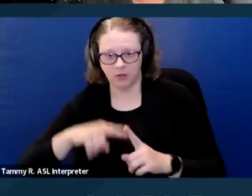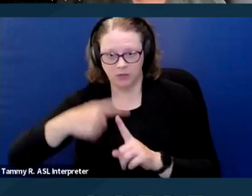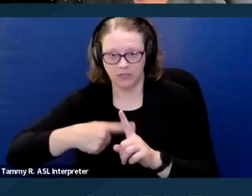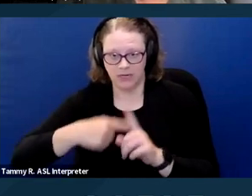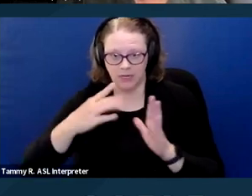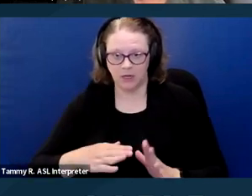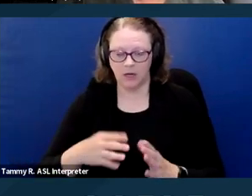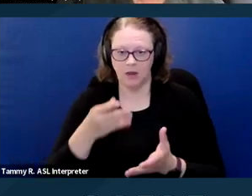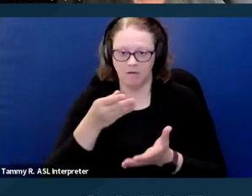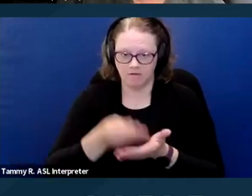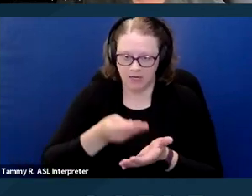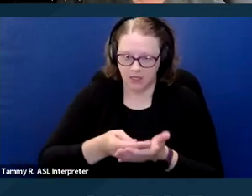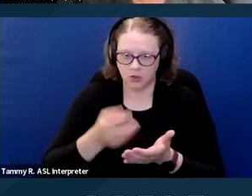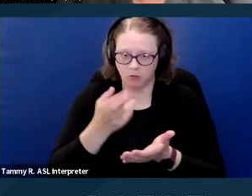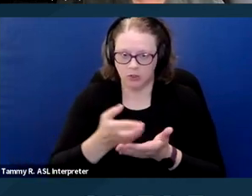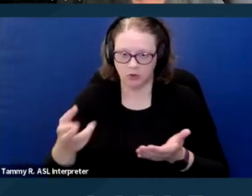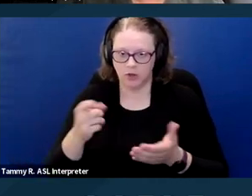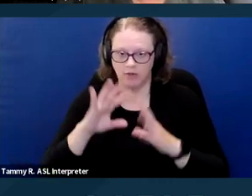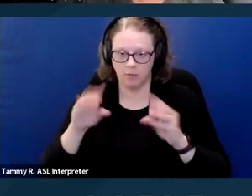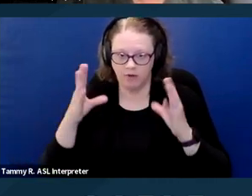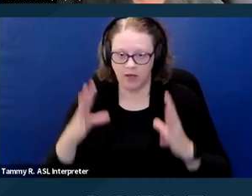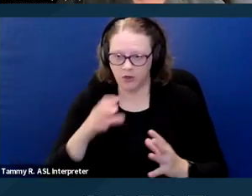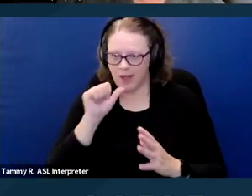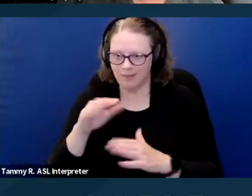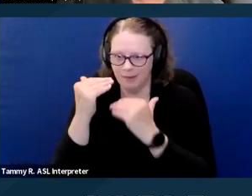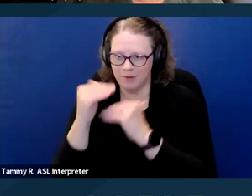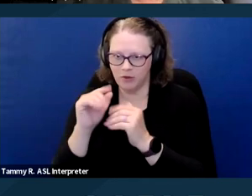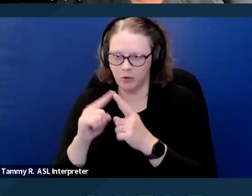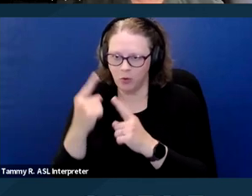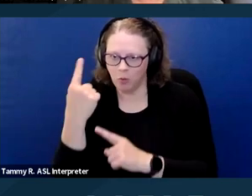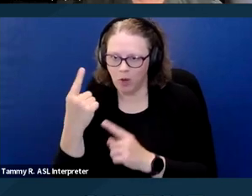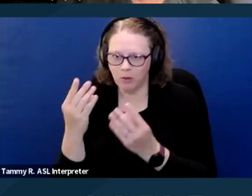of the provider. Not necessarily limited to one single property in question,